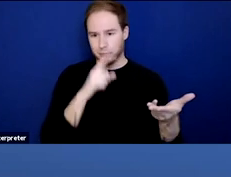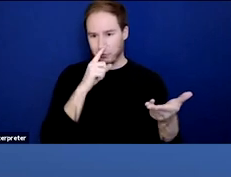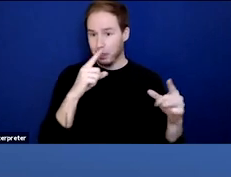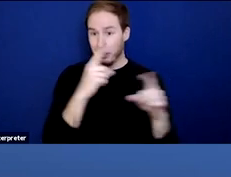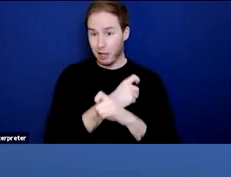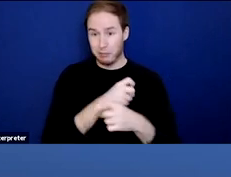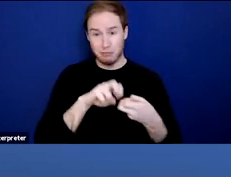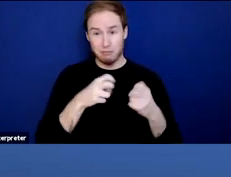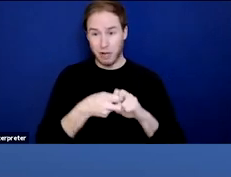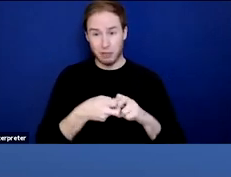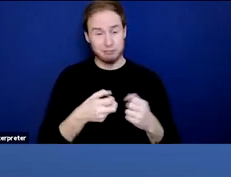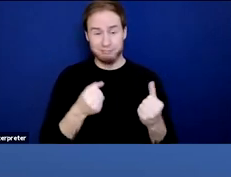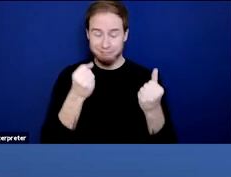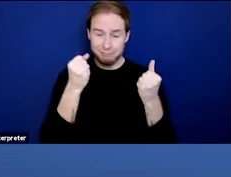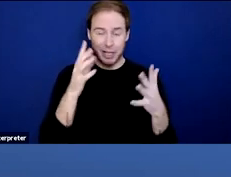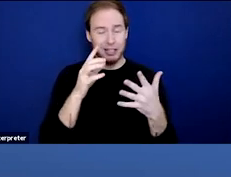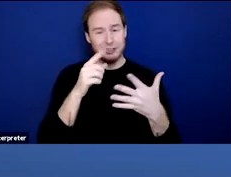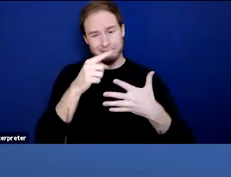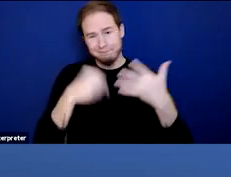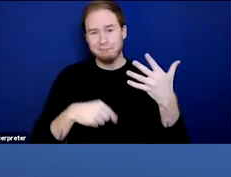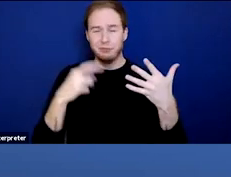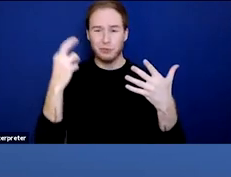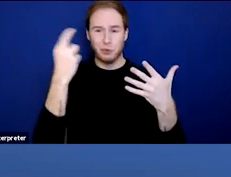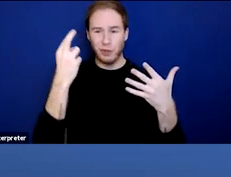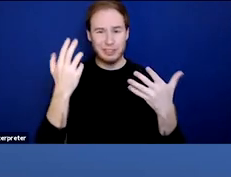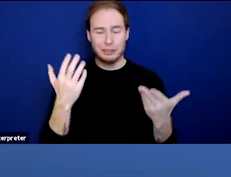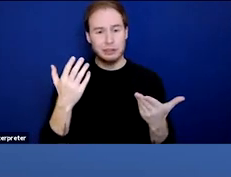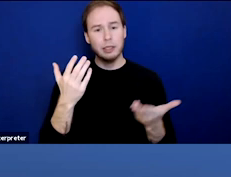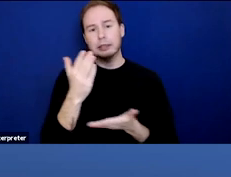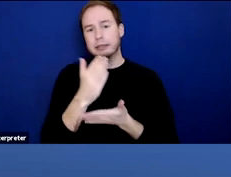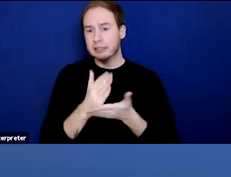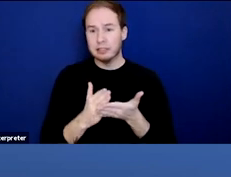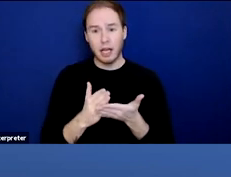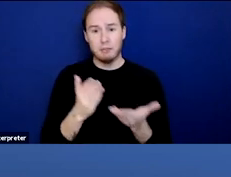And it occurs for a lot of different reasons. Some people may turn later to addiction